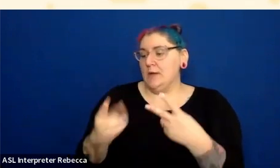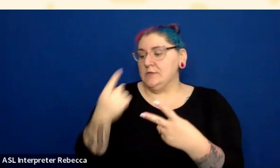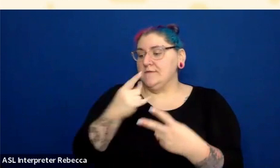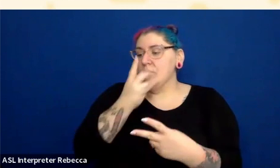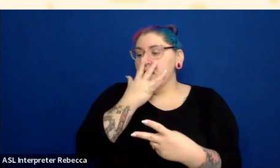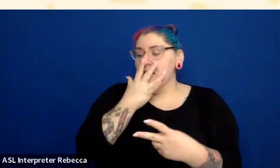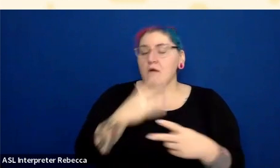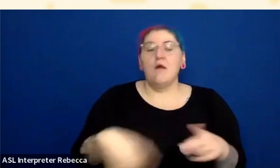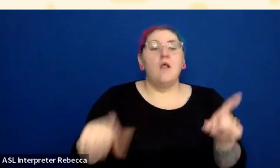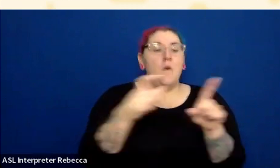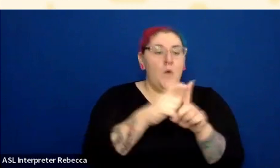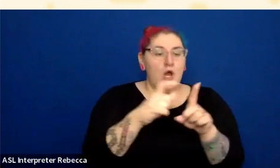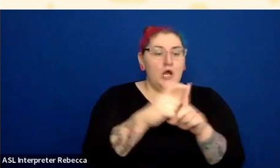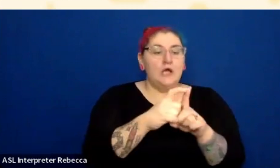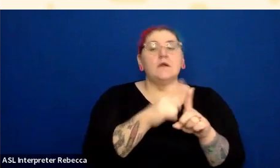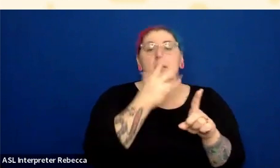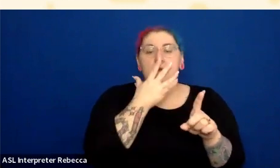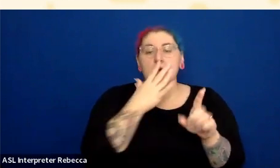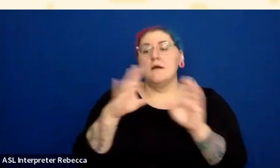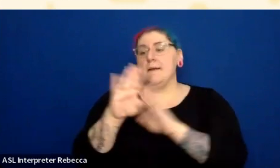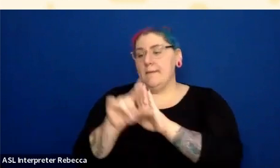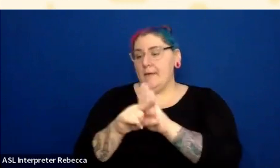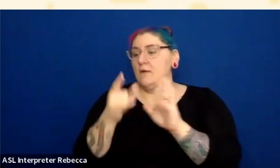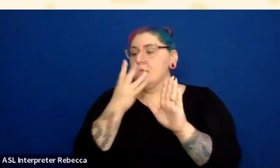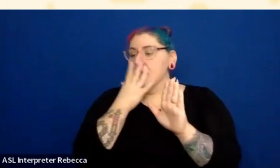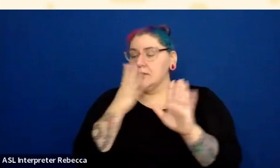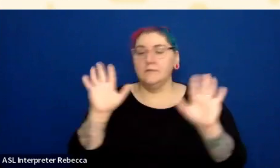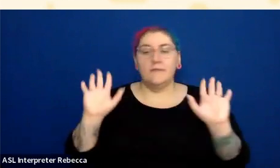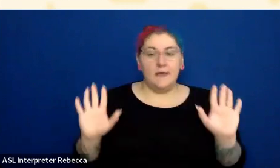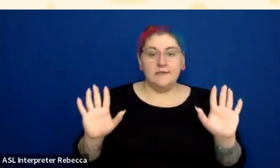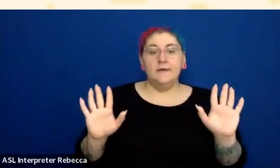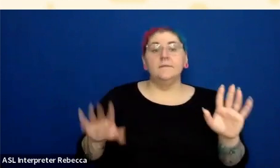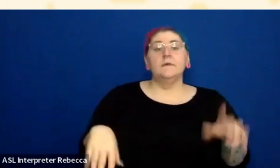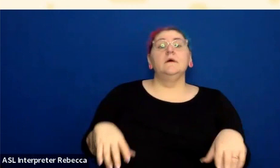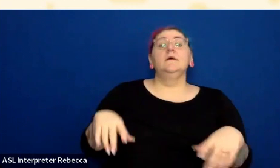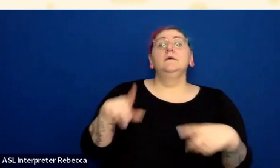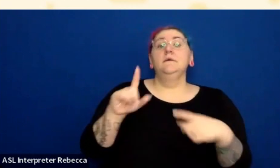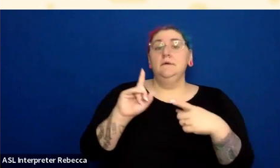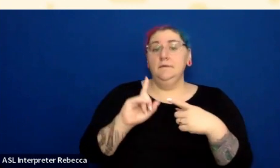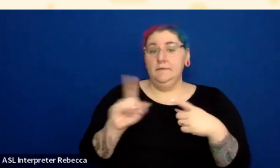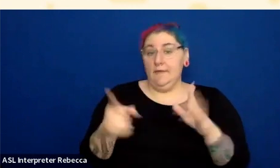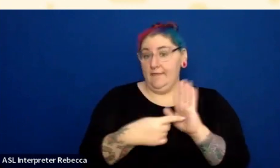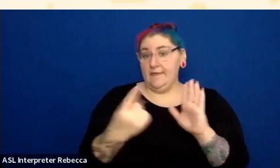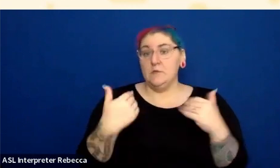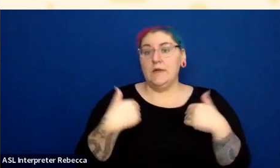or options for the text color and background color. This one has two different text options: link and body text.